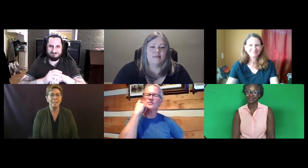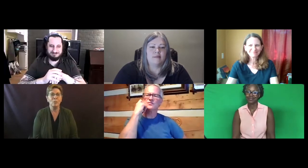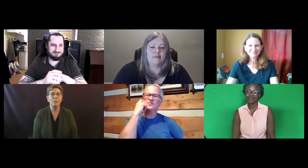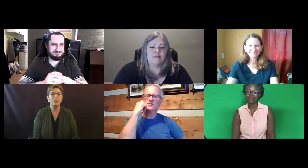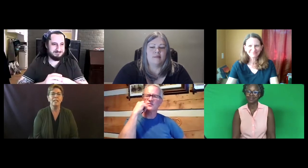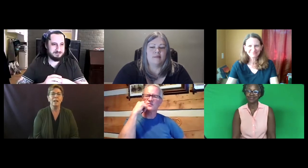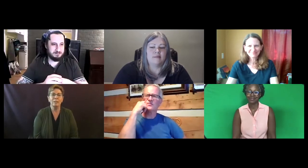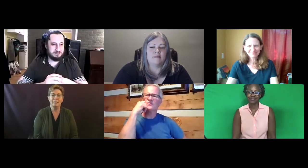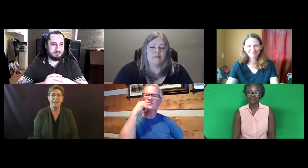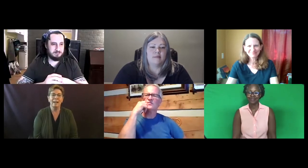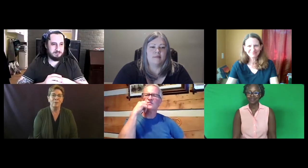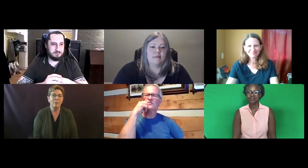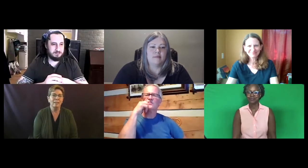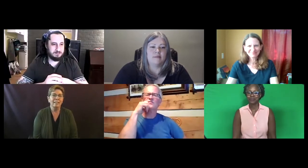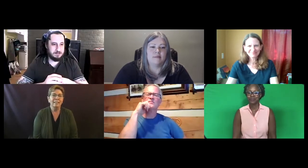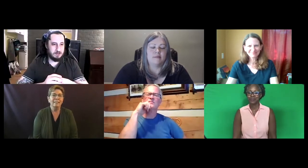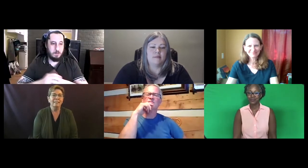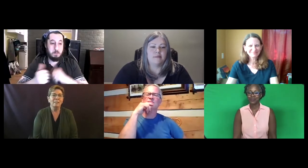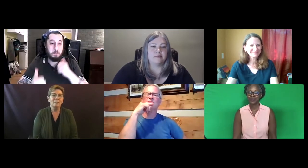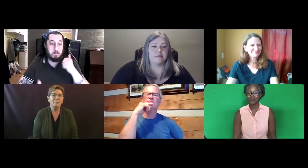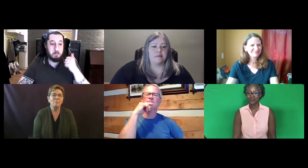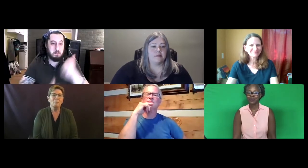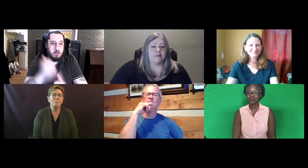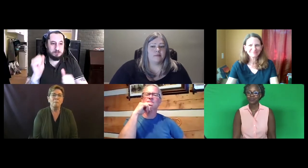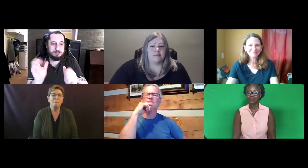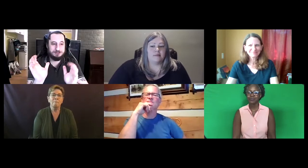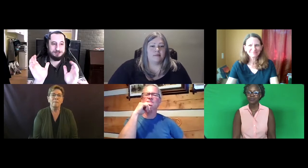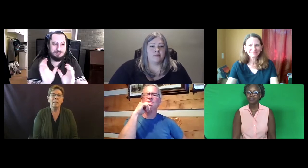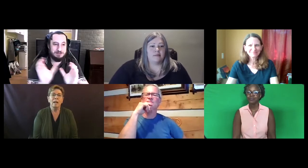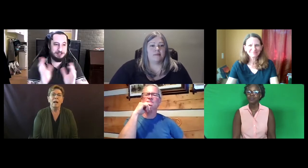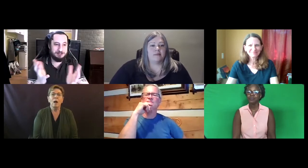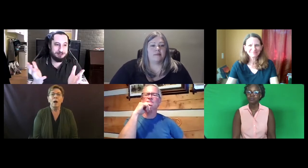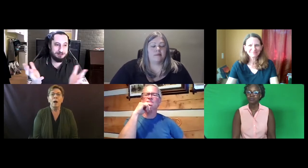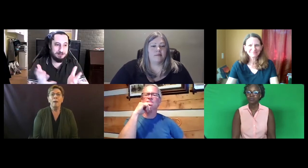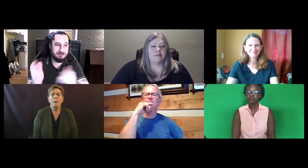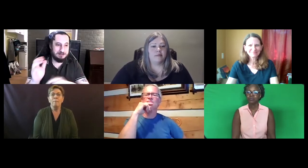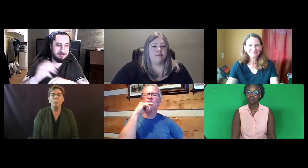So we just narrowed it down.